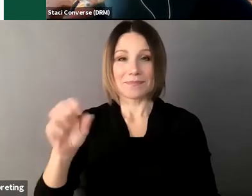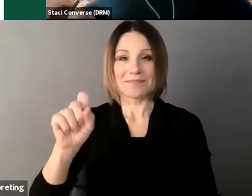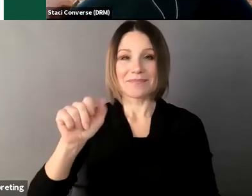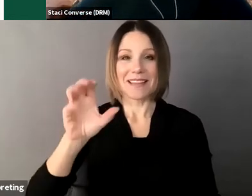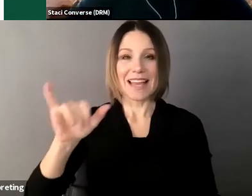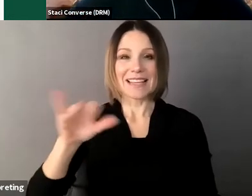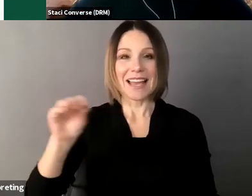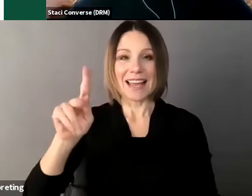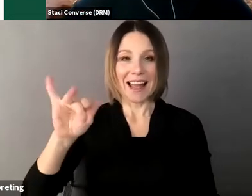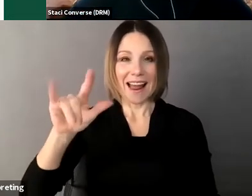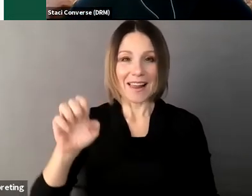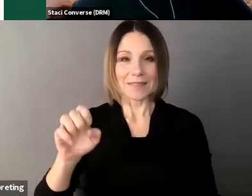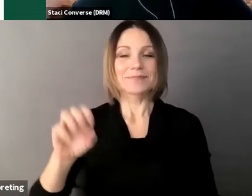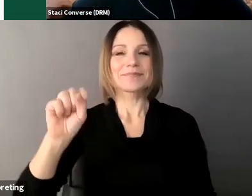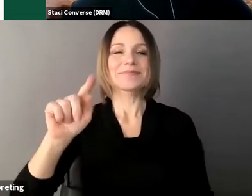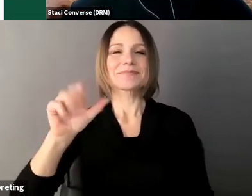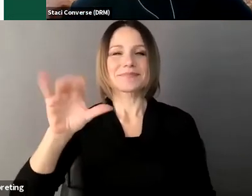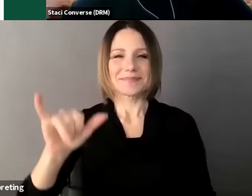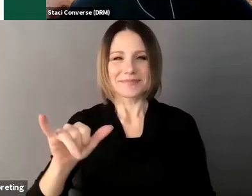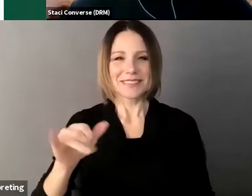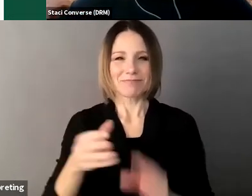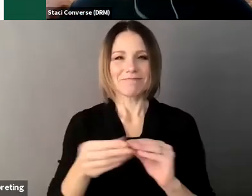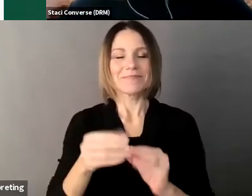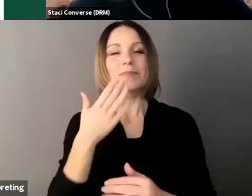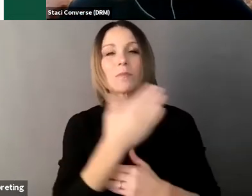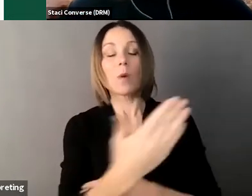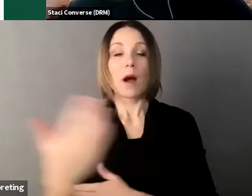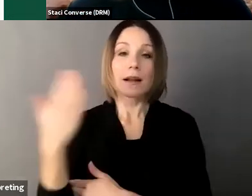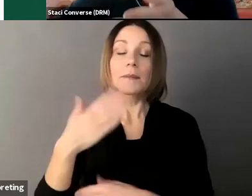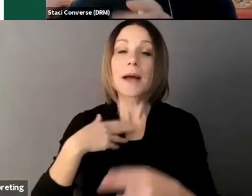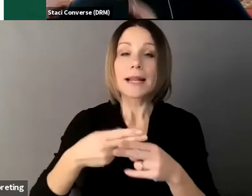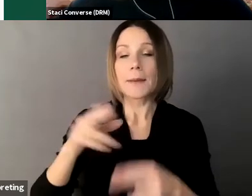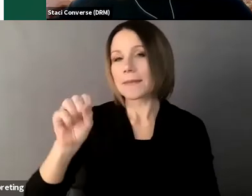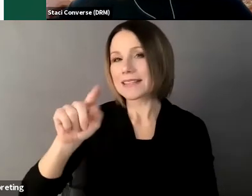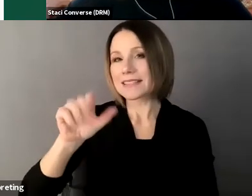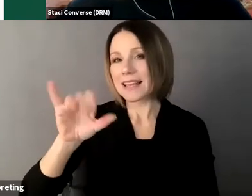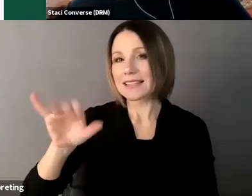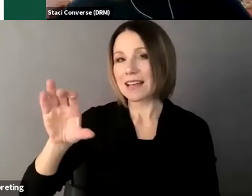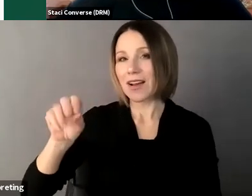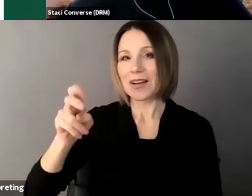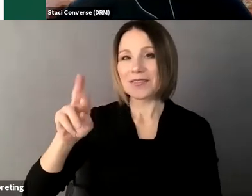good morning everyone um I am Staci Converse and I am here with my colleague